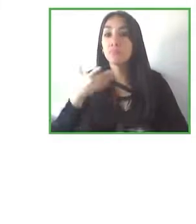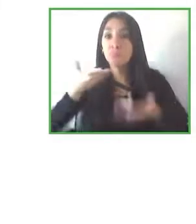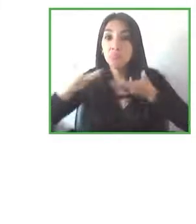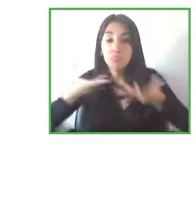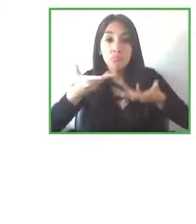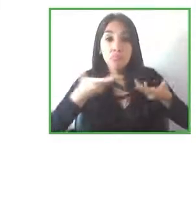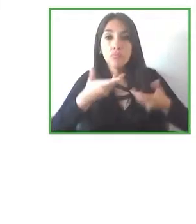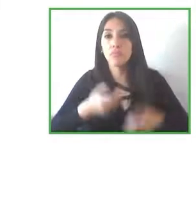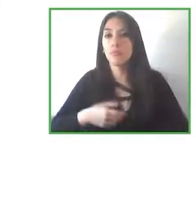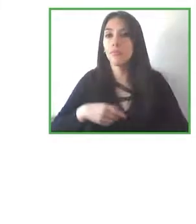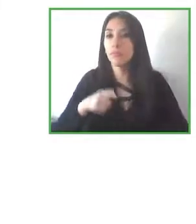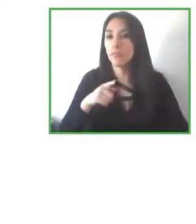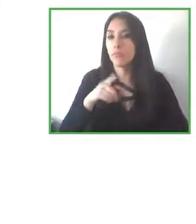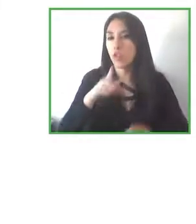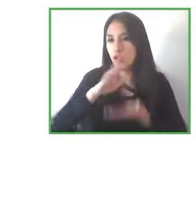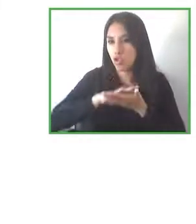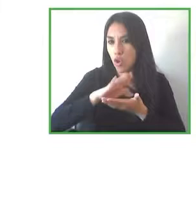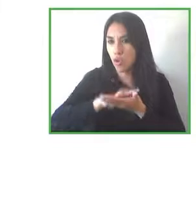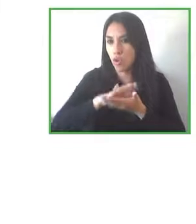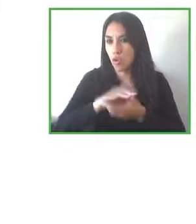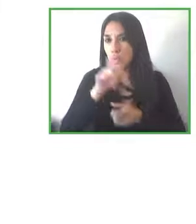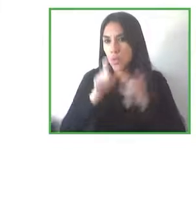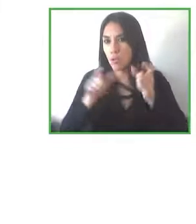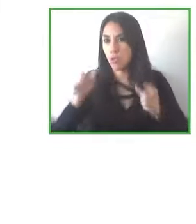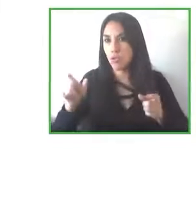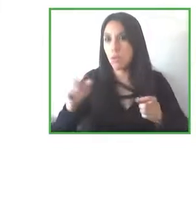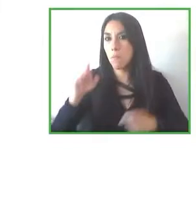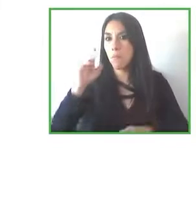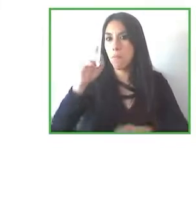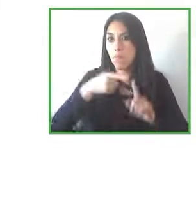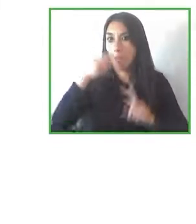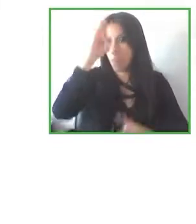it depends on what their giving priorities are if they have a foundation